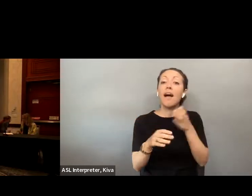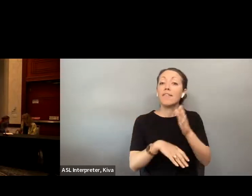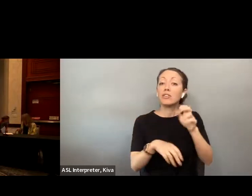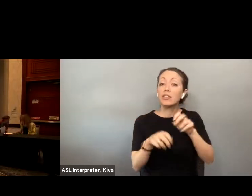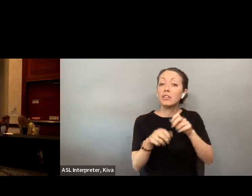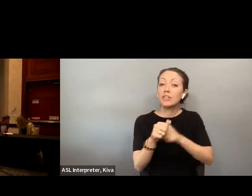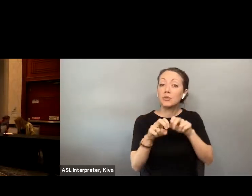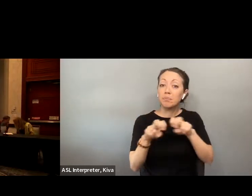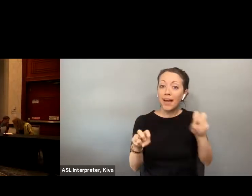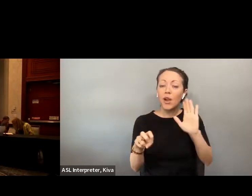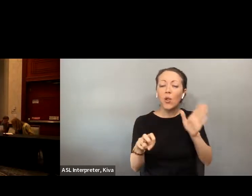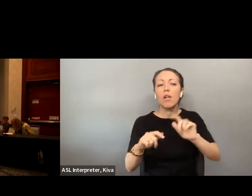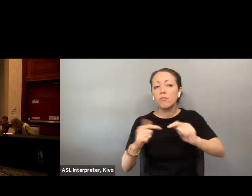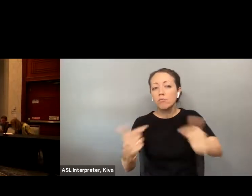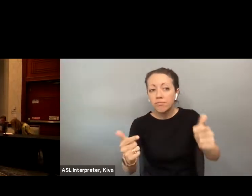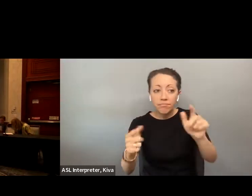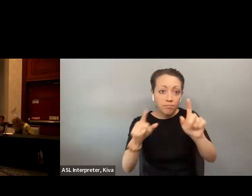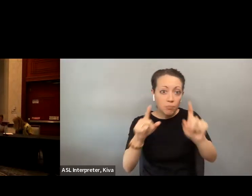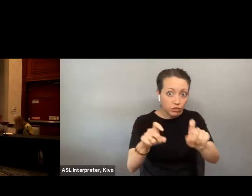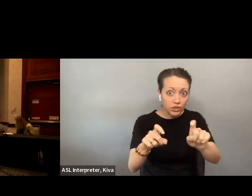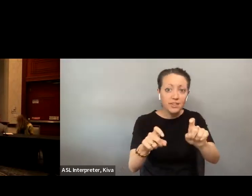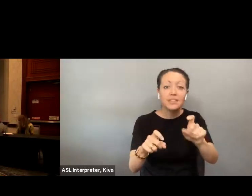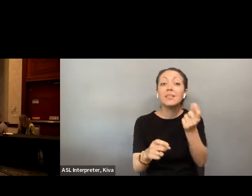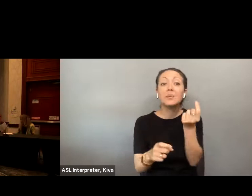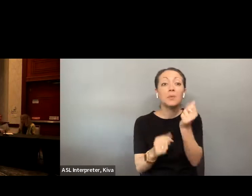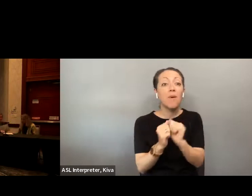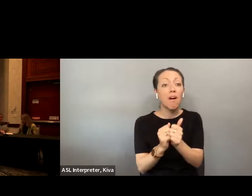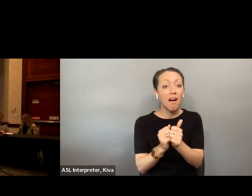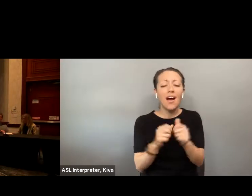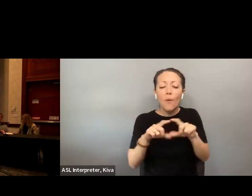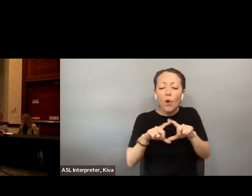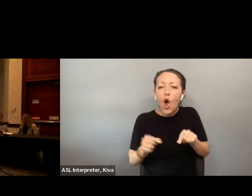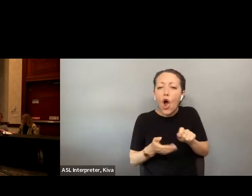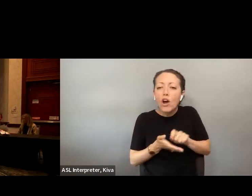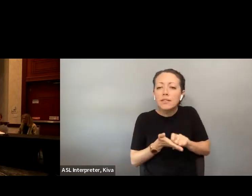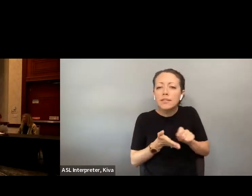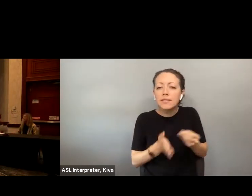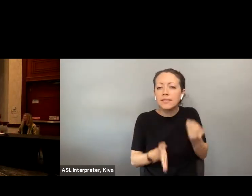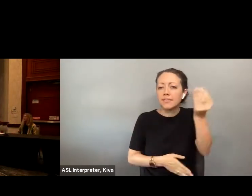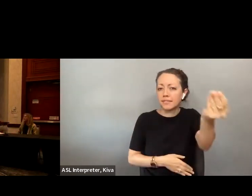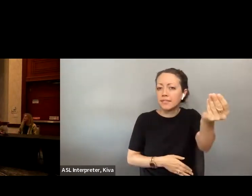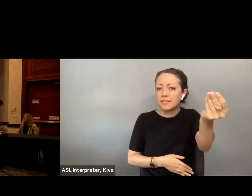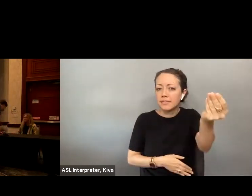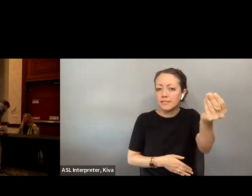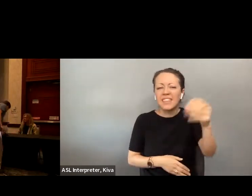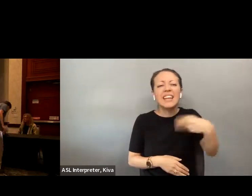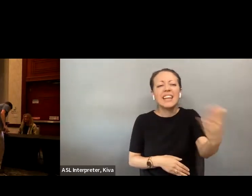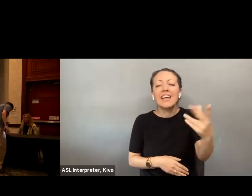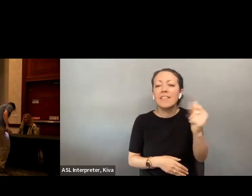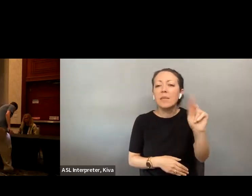five minutes at the end of each for questions and if you are in person there are index cards In person There are index cards on your table. Please write down your question and hand them to Paul.